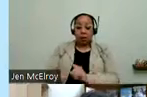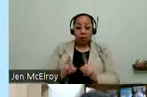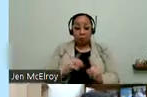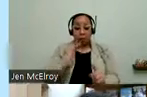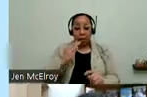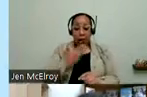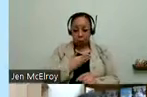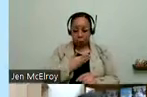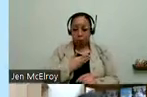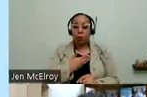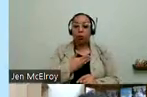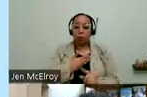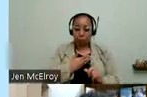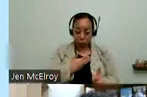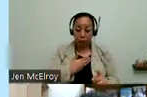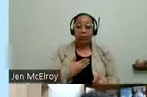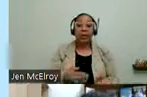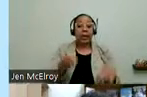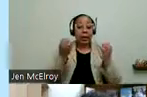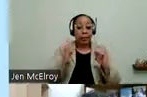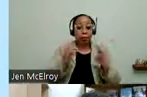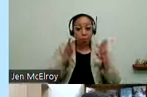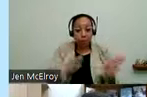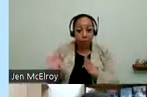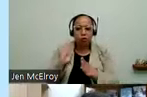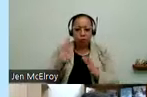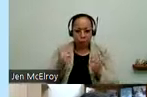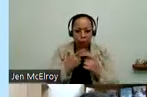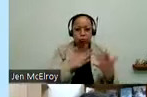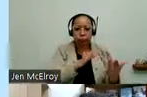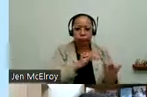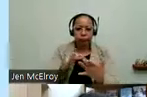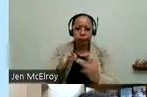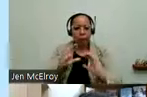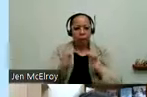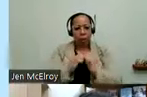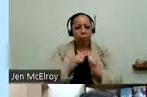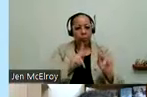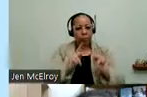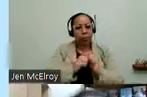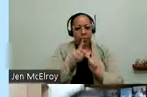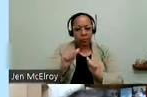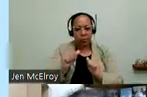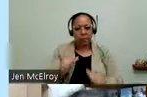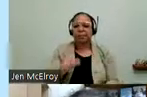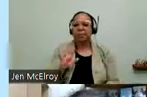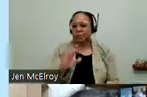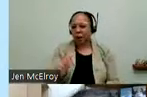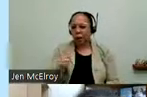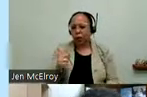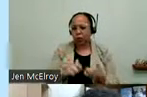preparedness knows how to communicate with people with disabilities.